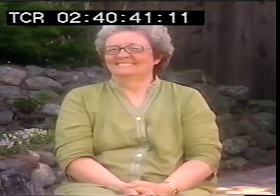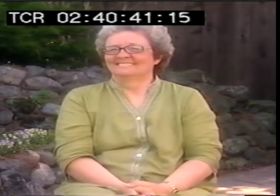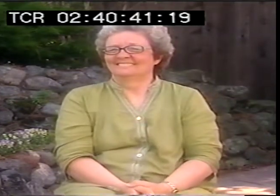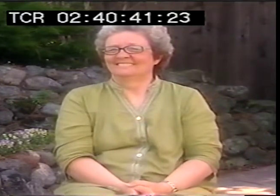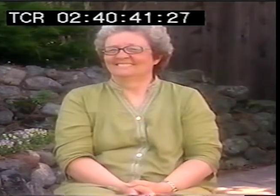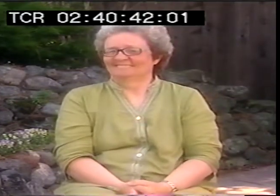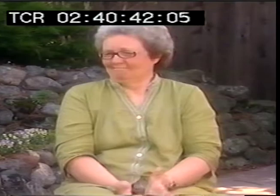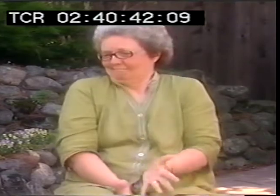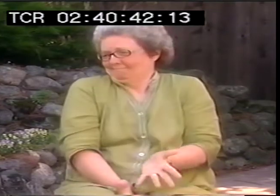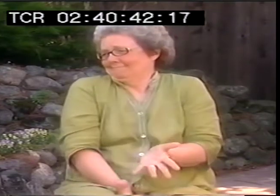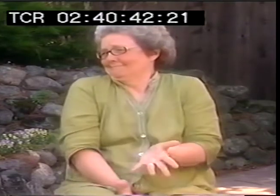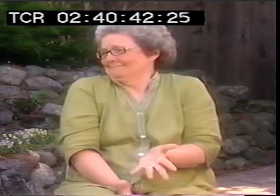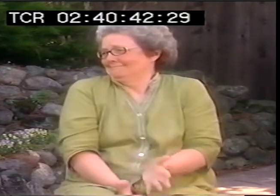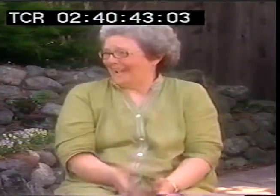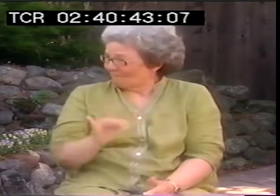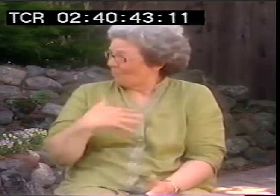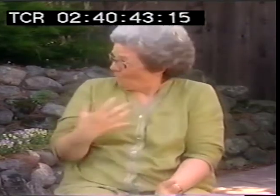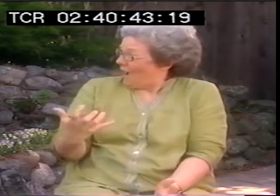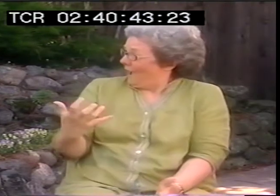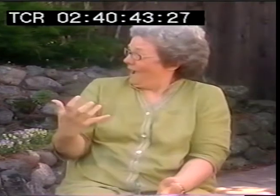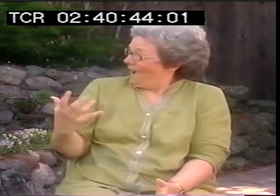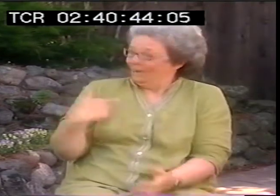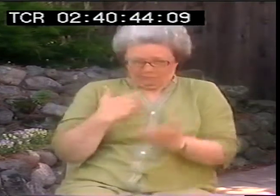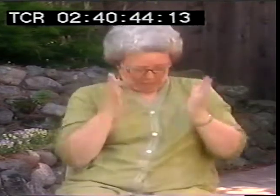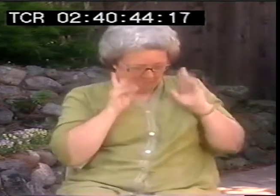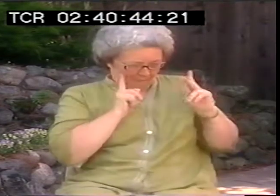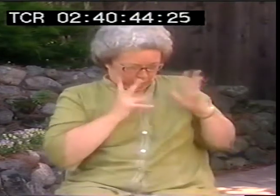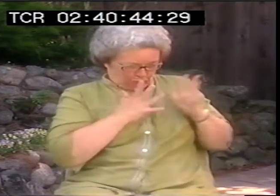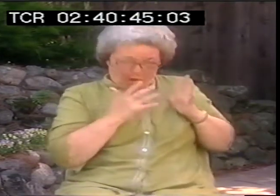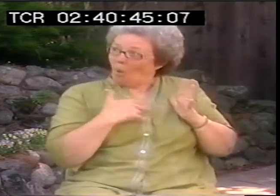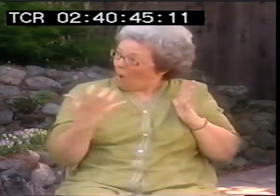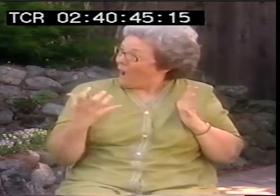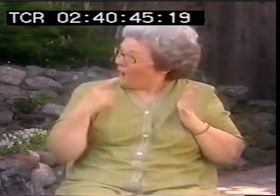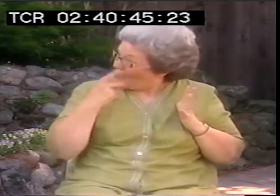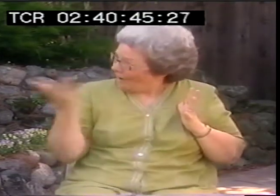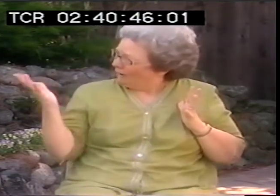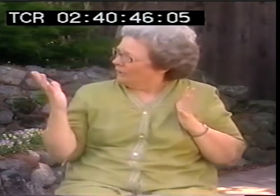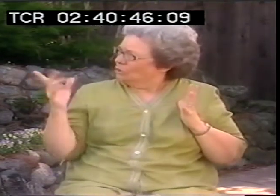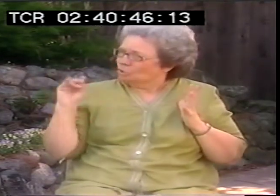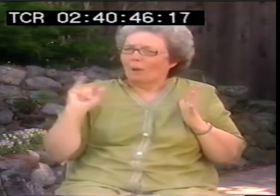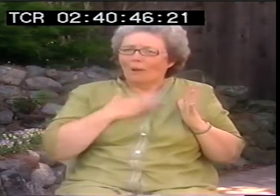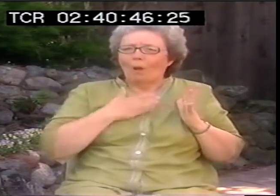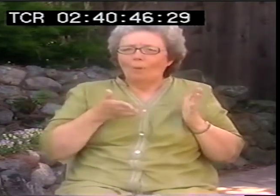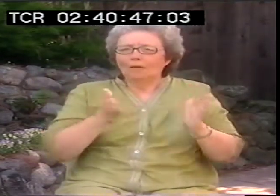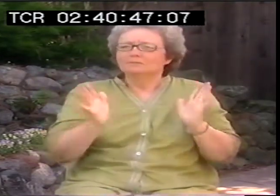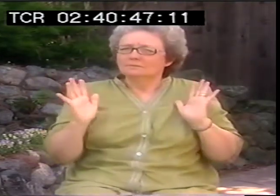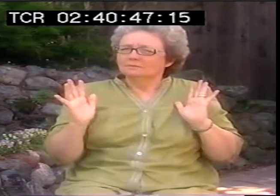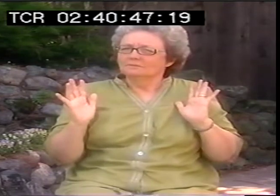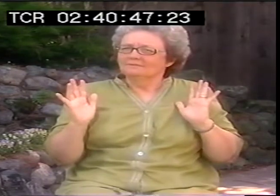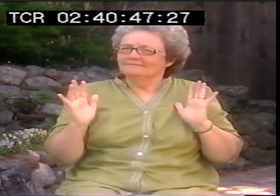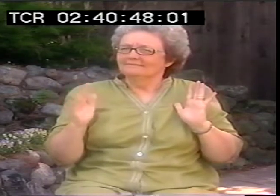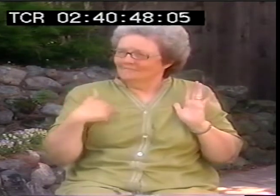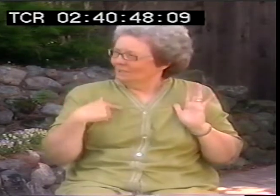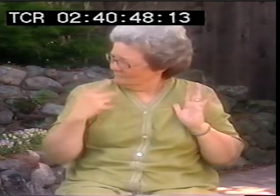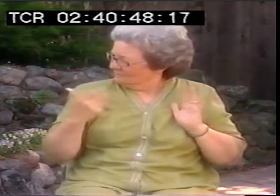if you want to? Why not? You want to, that's cool. You think that will help them understand it better? And welcome to my way of doing things.